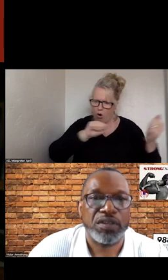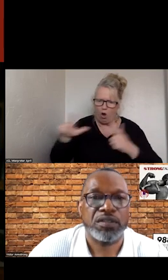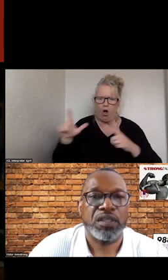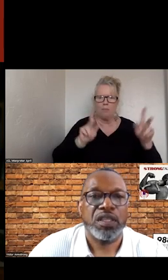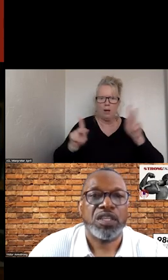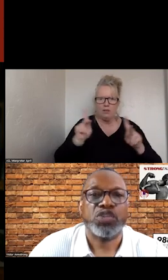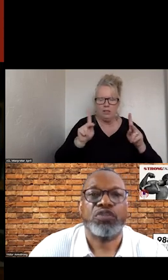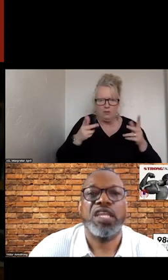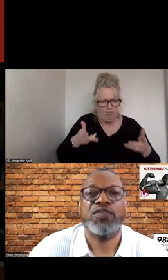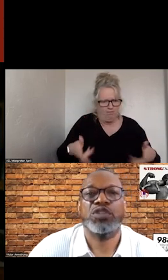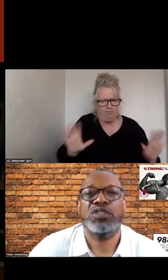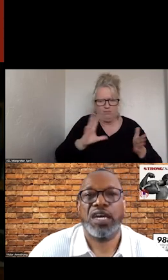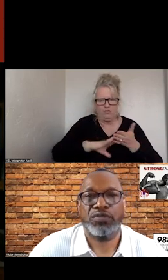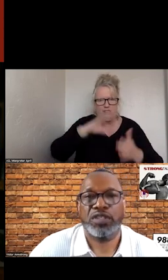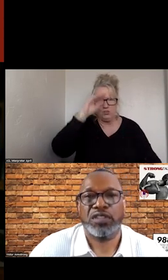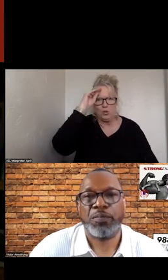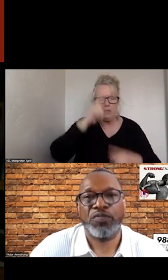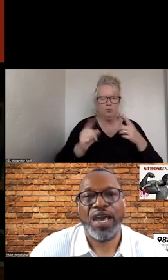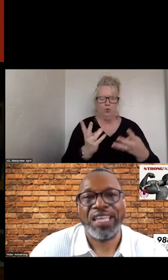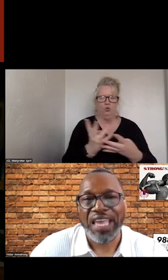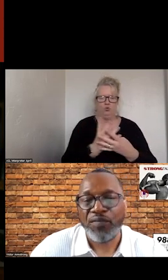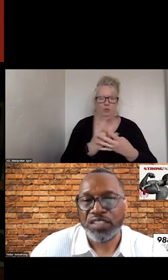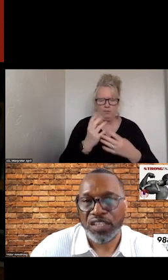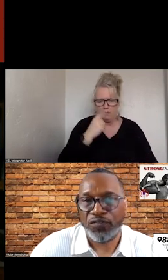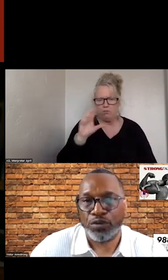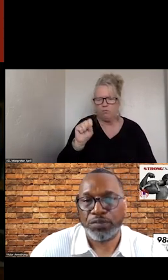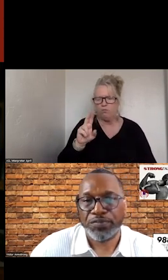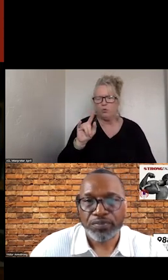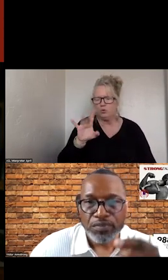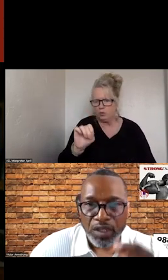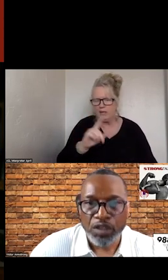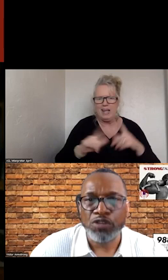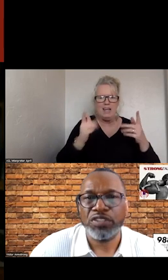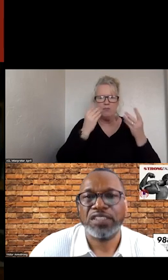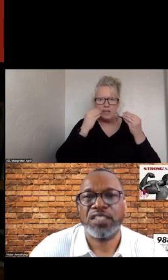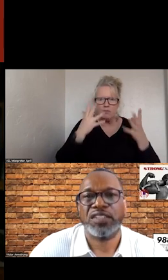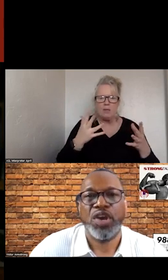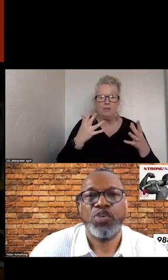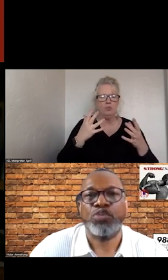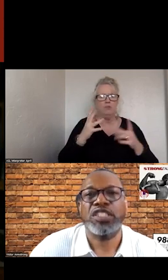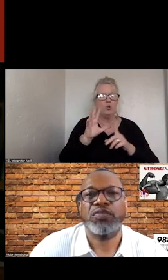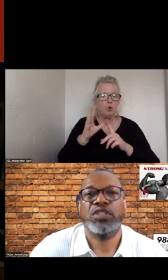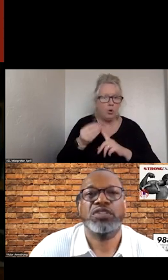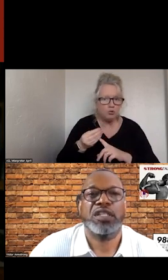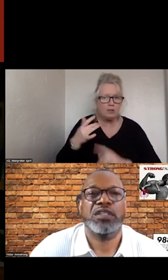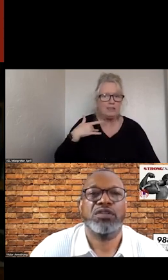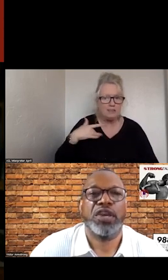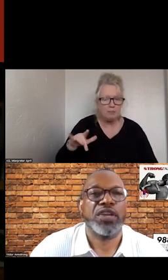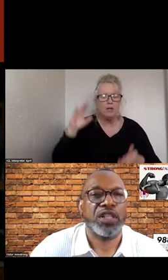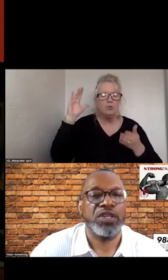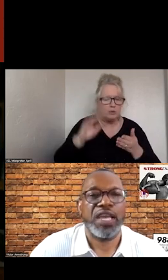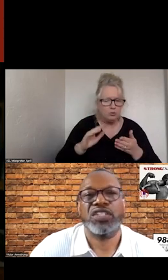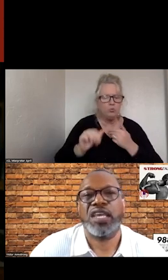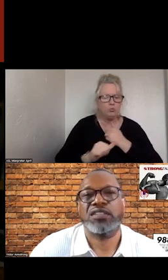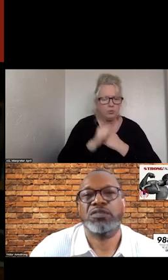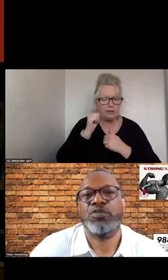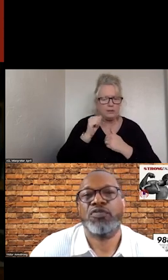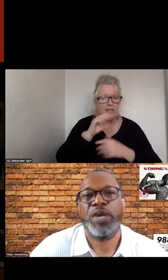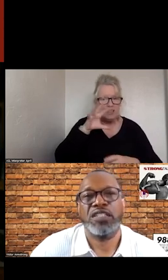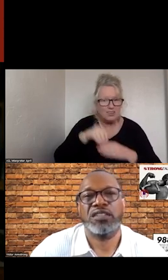WE LEARNED THAT SCREENING FOR RISK, REDUCES CRITICAL CARE FOR